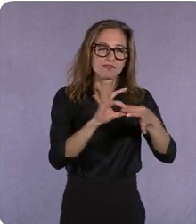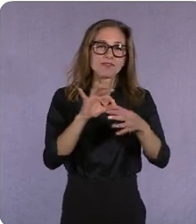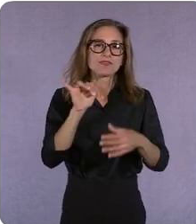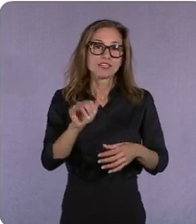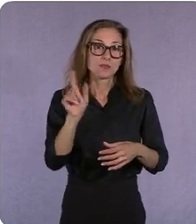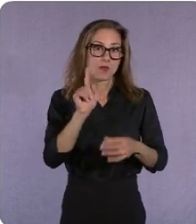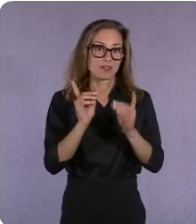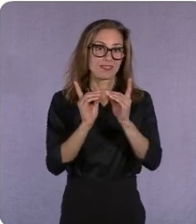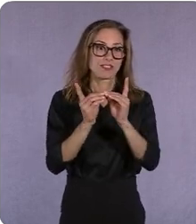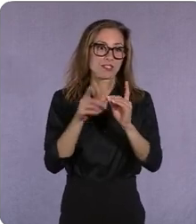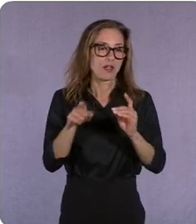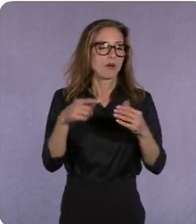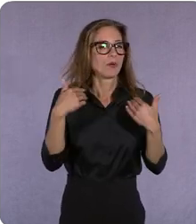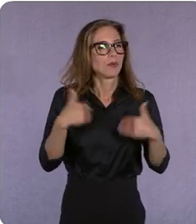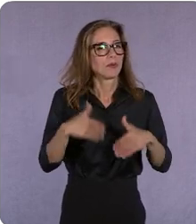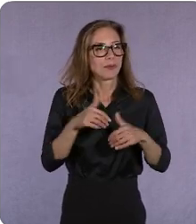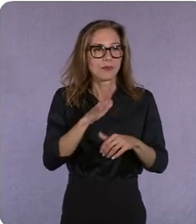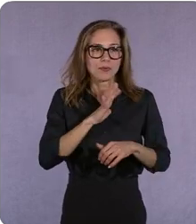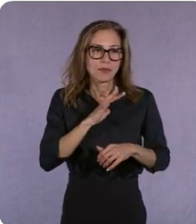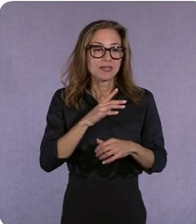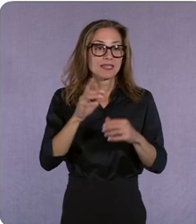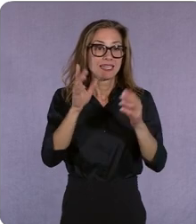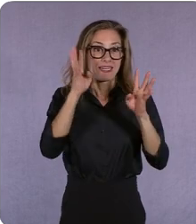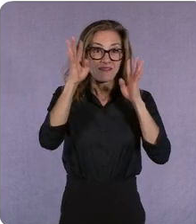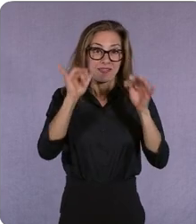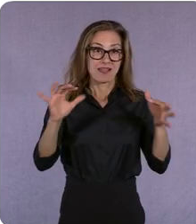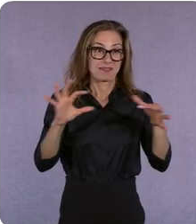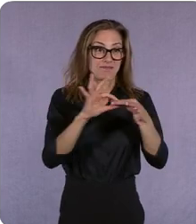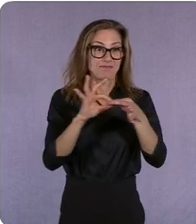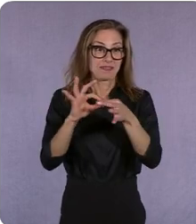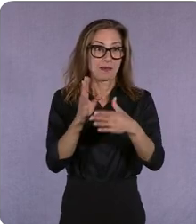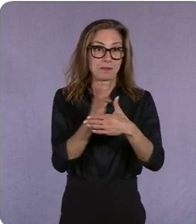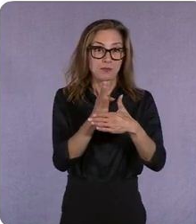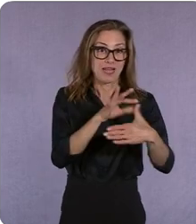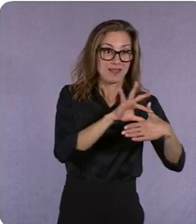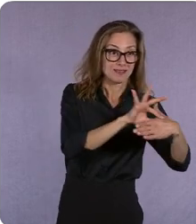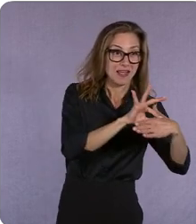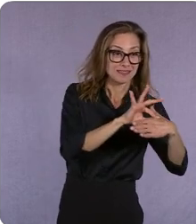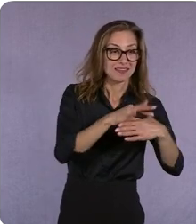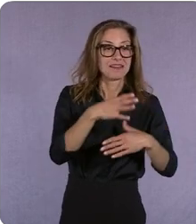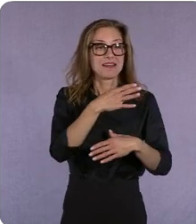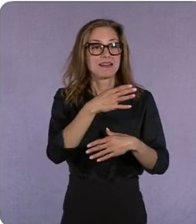you know innovating the connection between between content, whether it's on a streaming platform